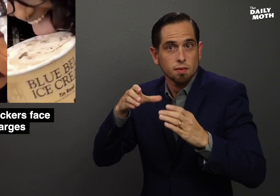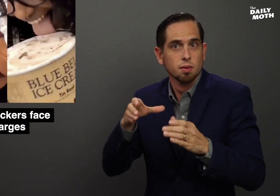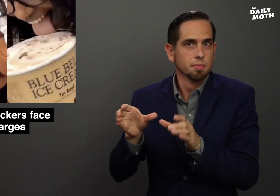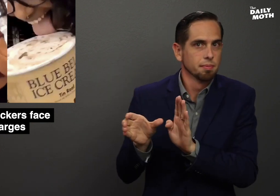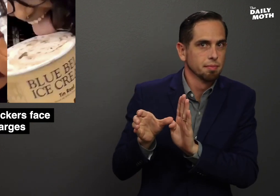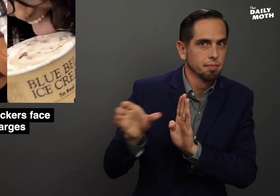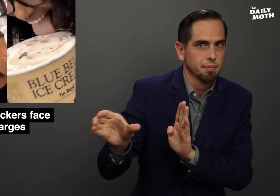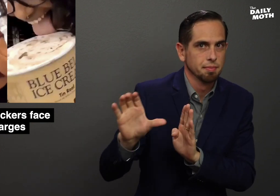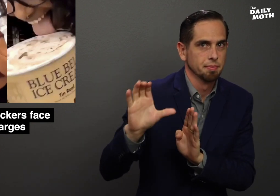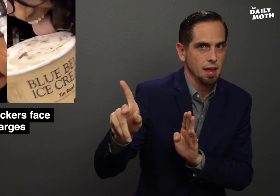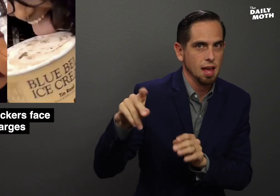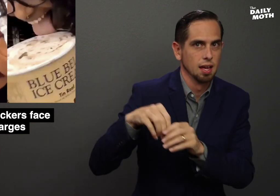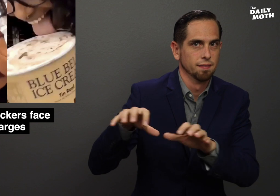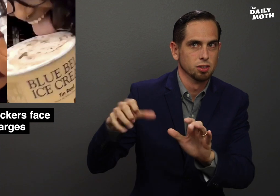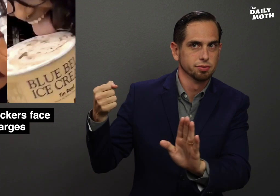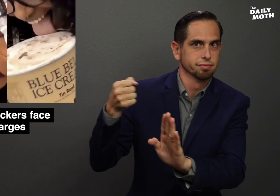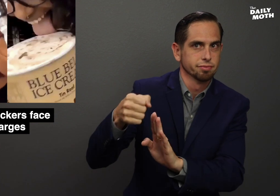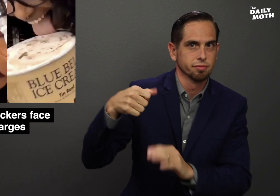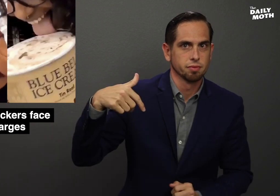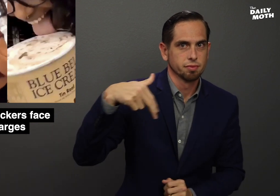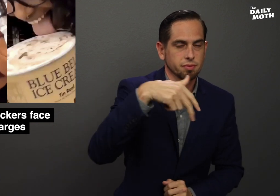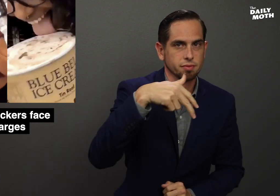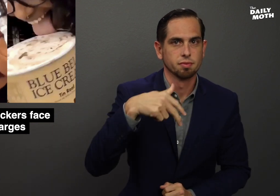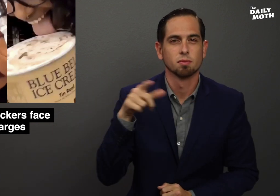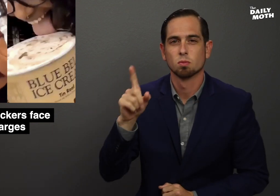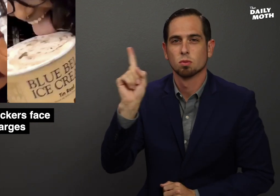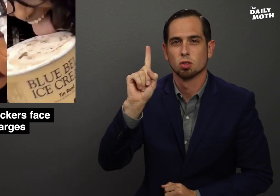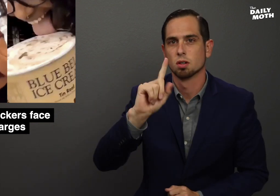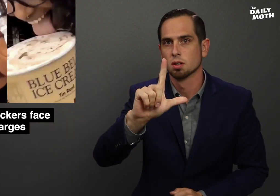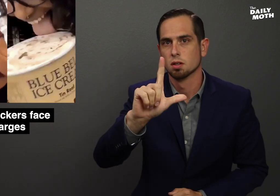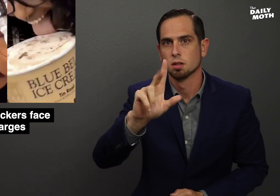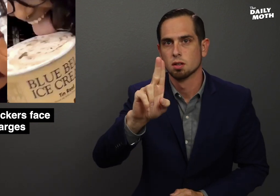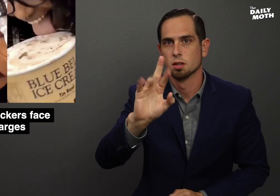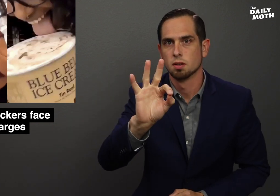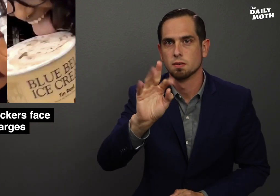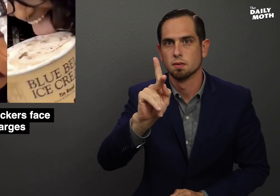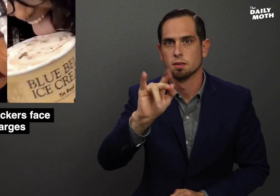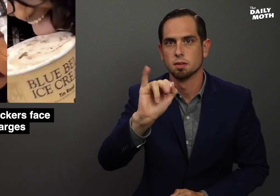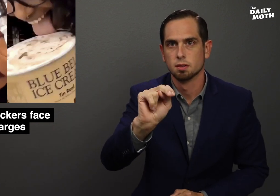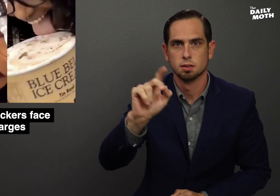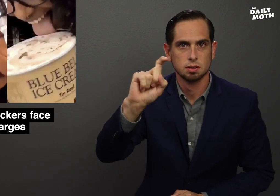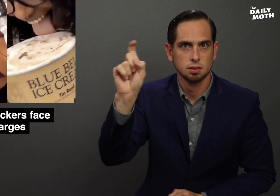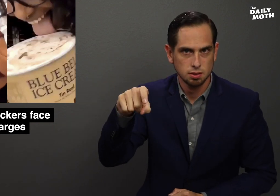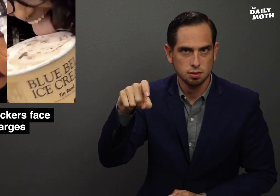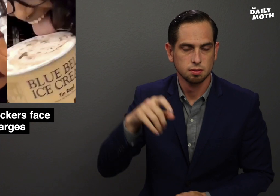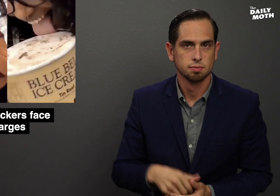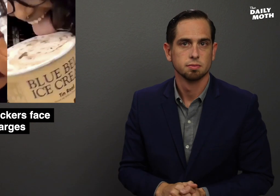and putting it back in the freezer. This was in Lufkin, Texas.